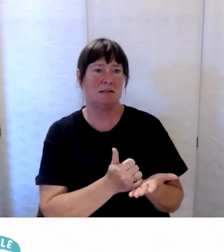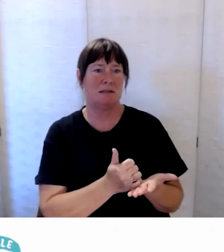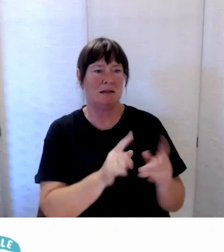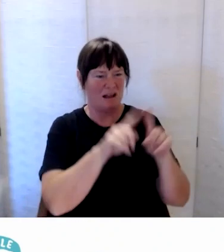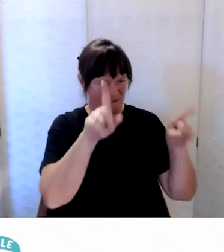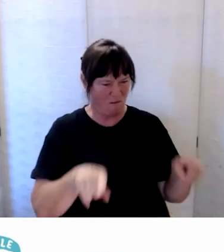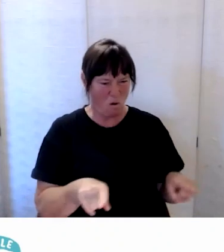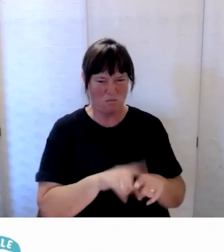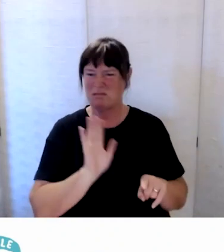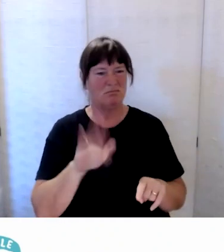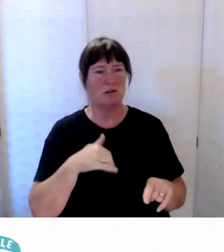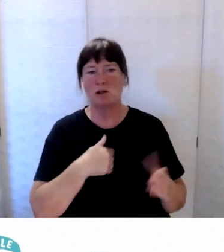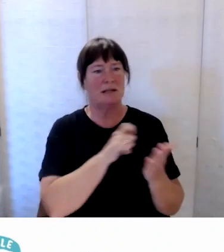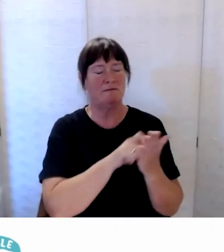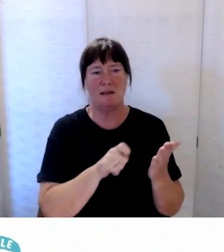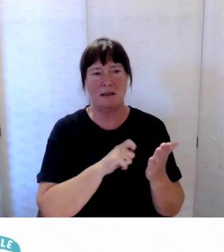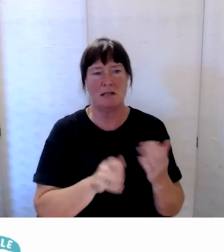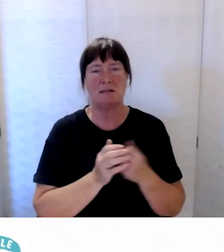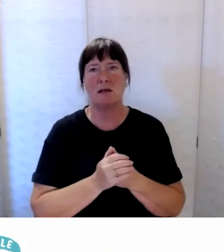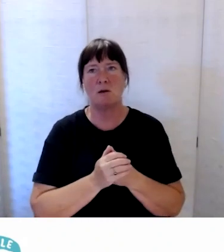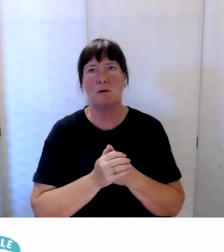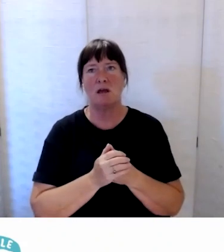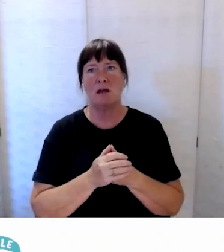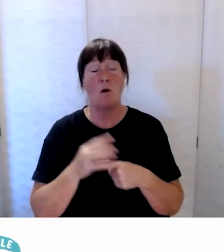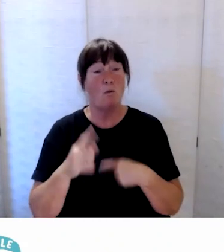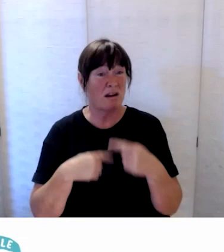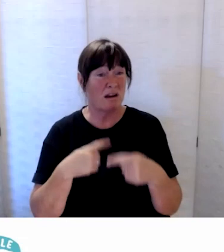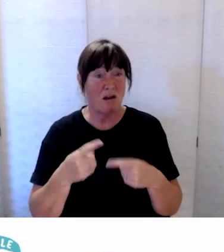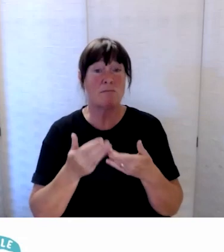And so we continue to be really open and receptive